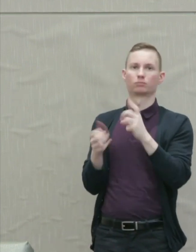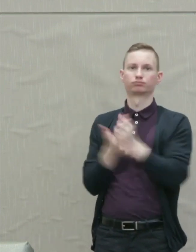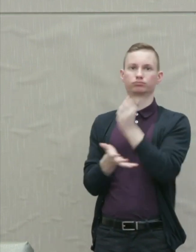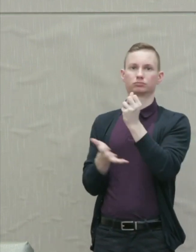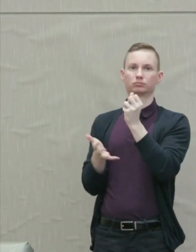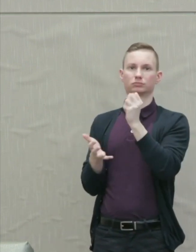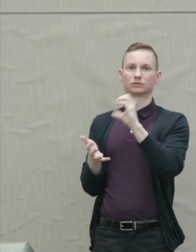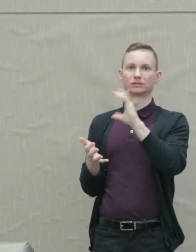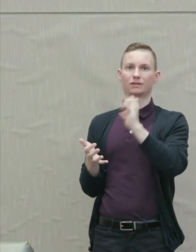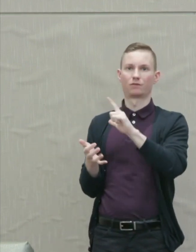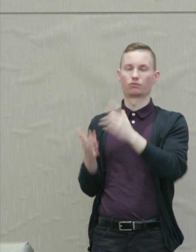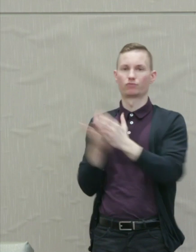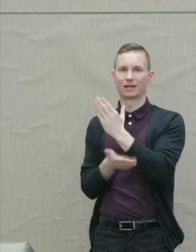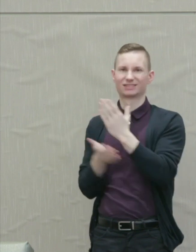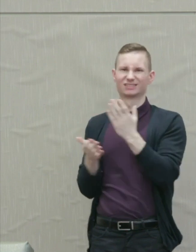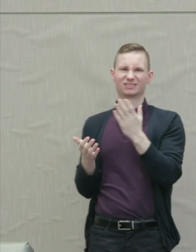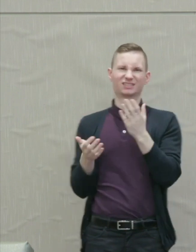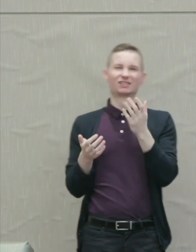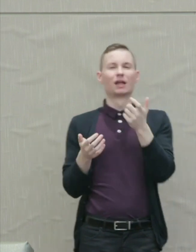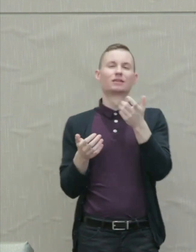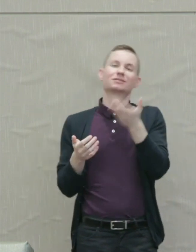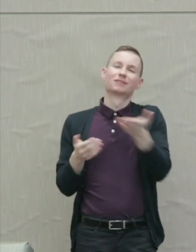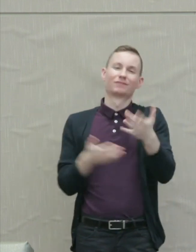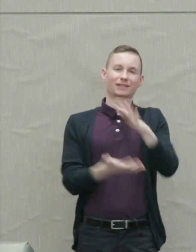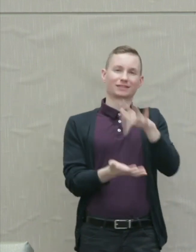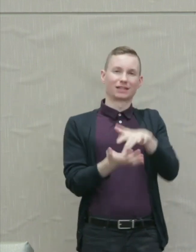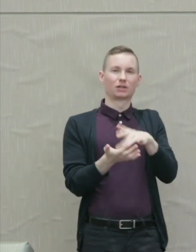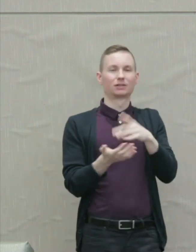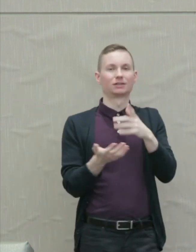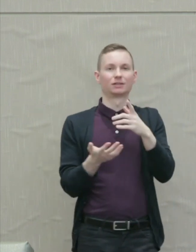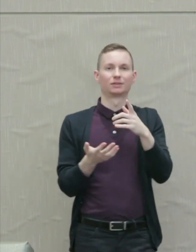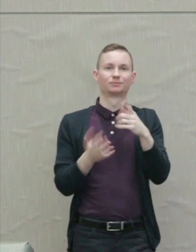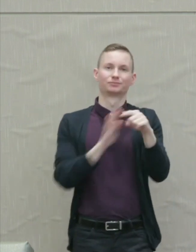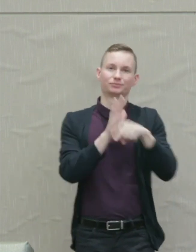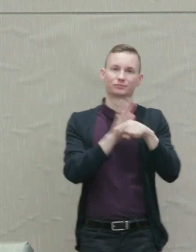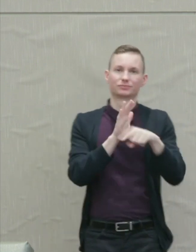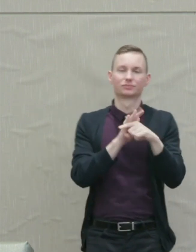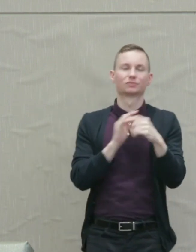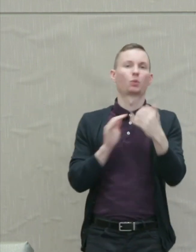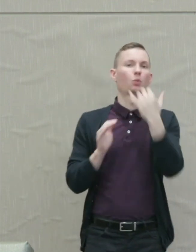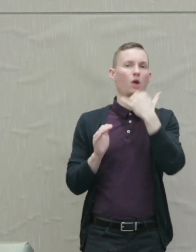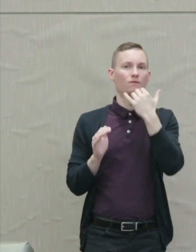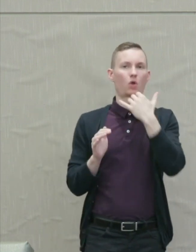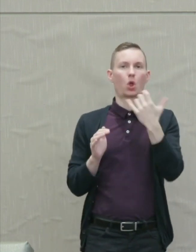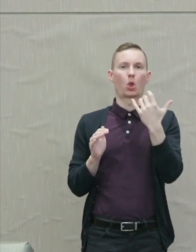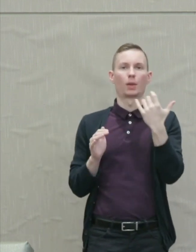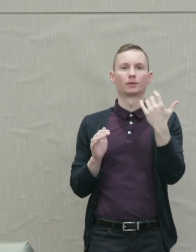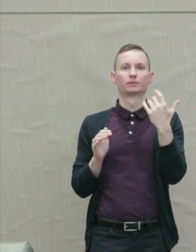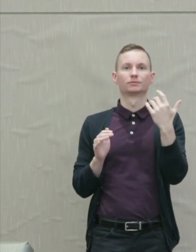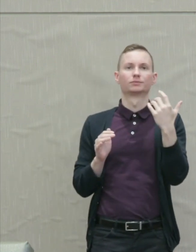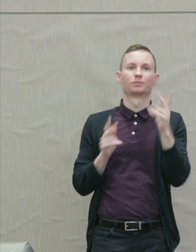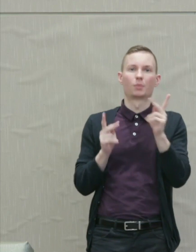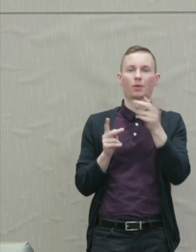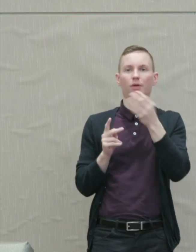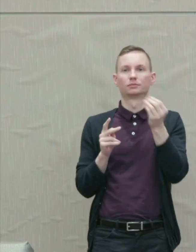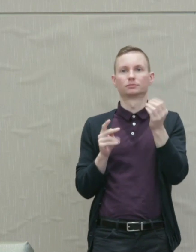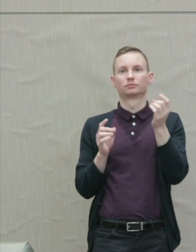So there's stuff in the middle where he explicitly repudiates wrongful deeds and angry outbursts.